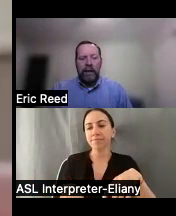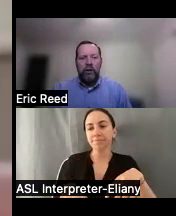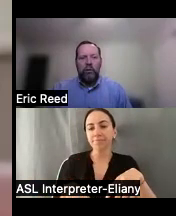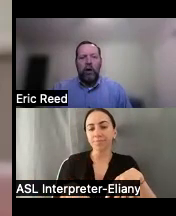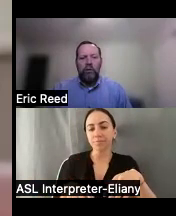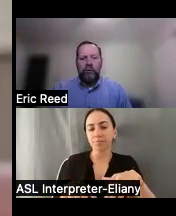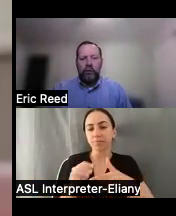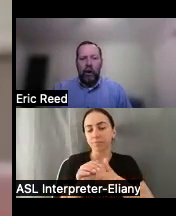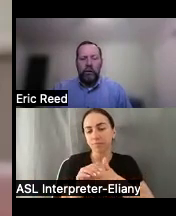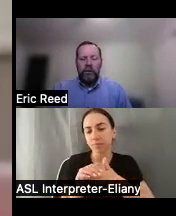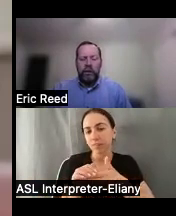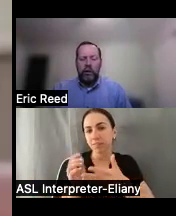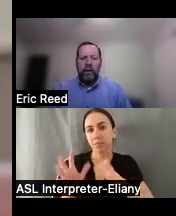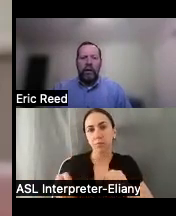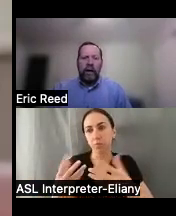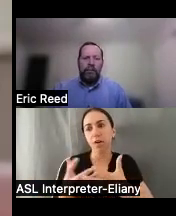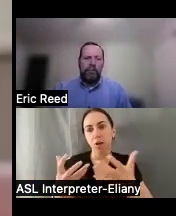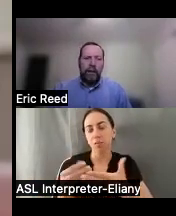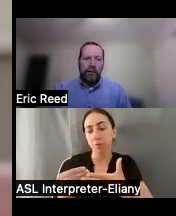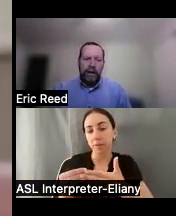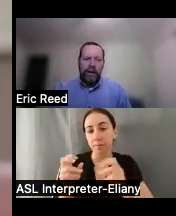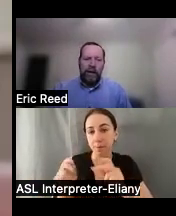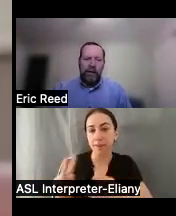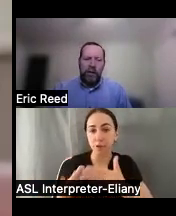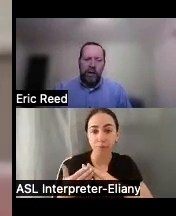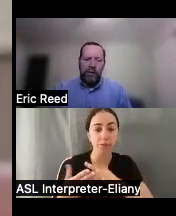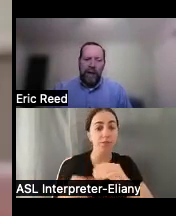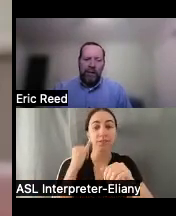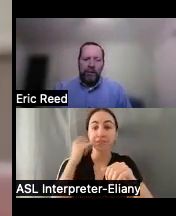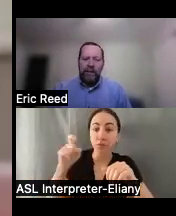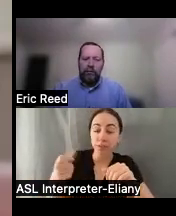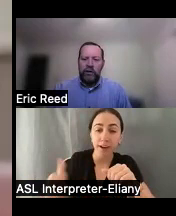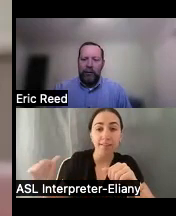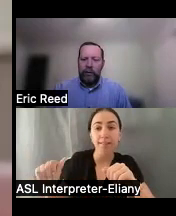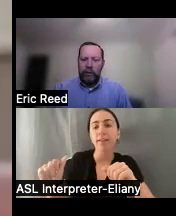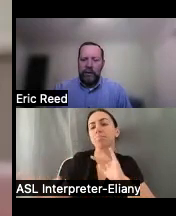um in new loans for folks so um if there's ever anything you need with that please reach out to us